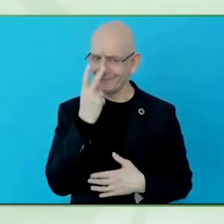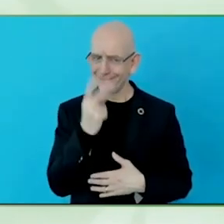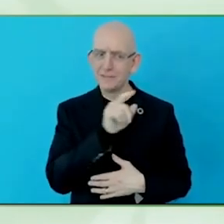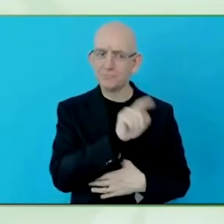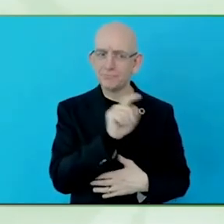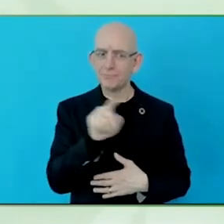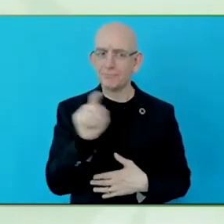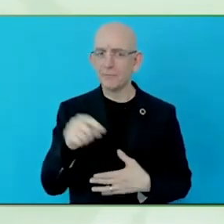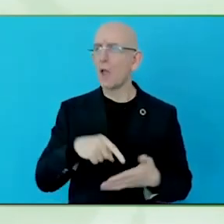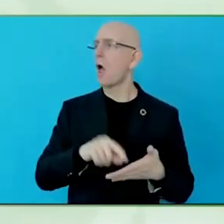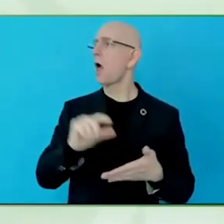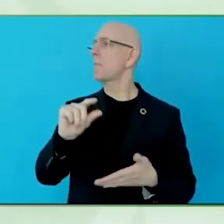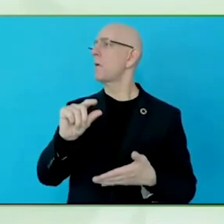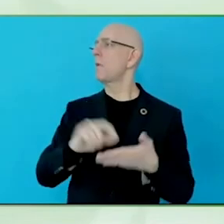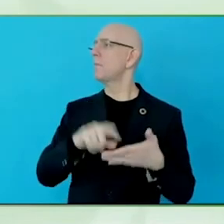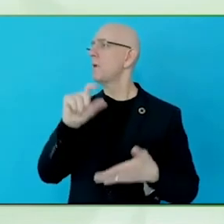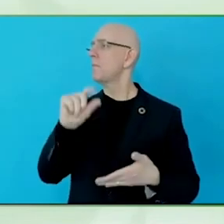I think that is the most important finding.